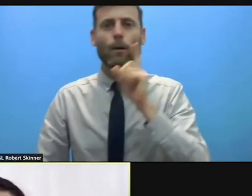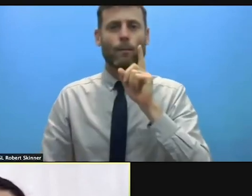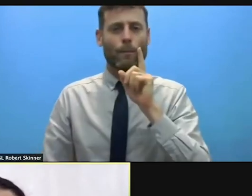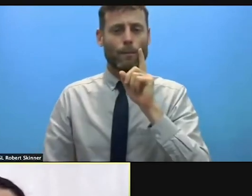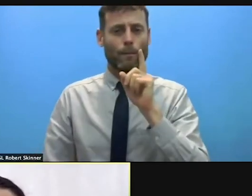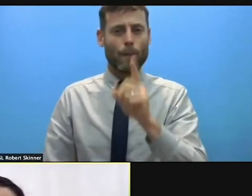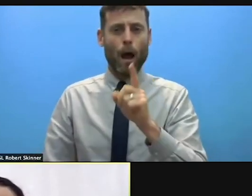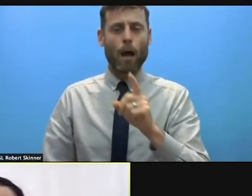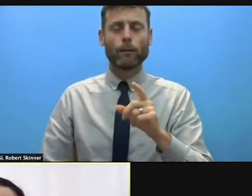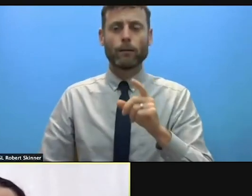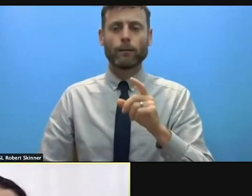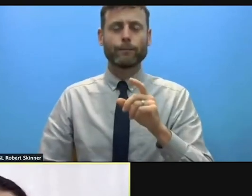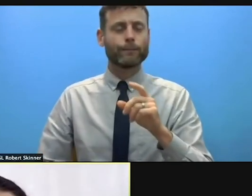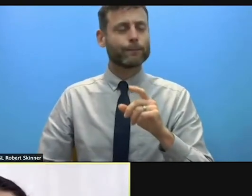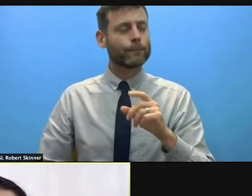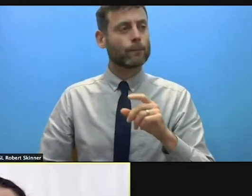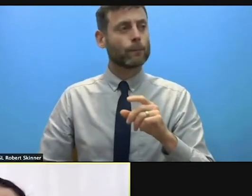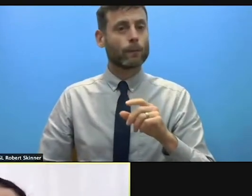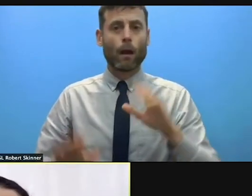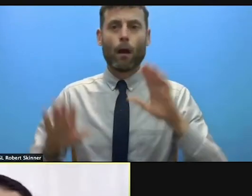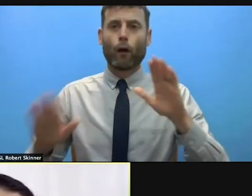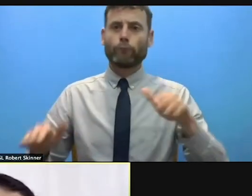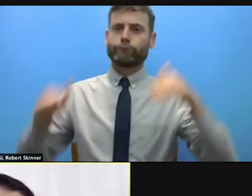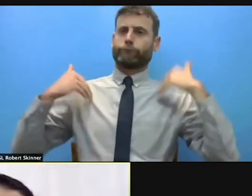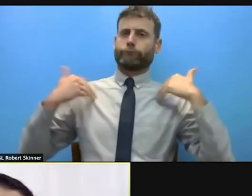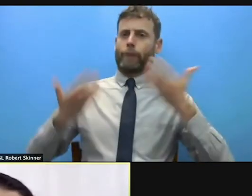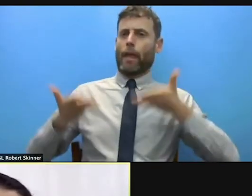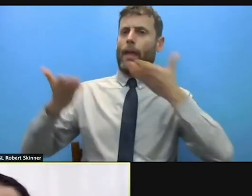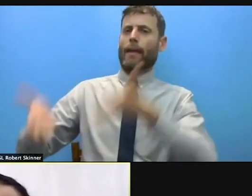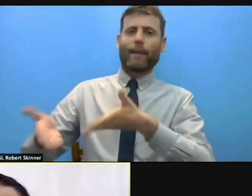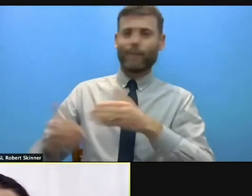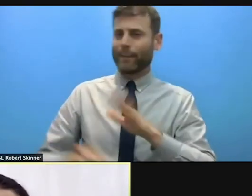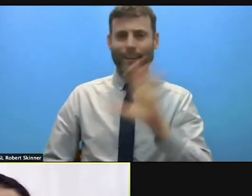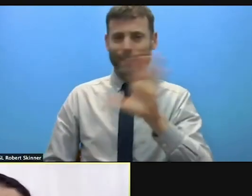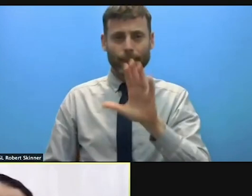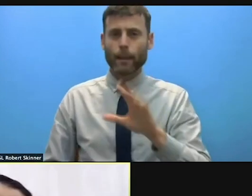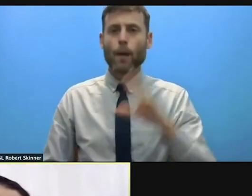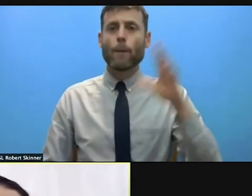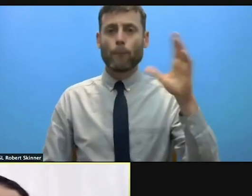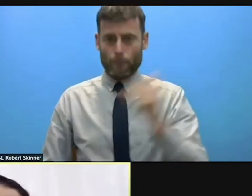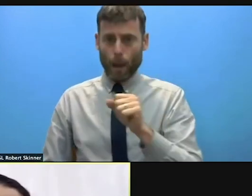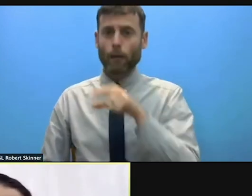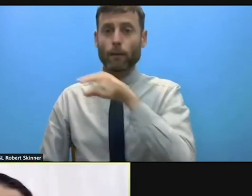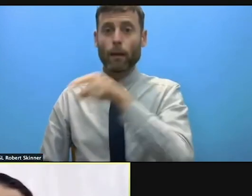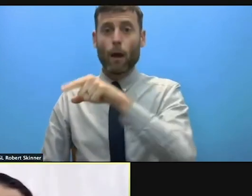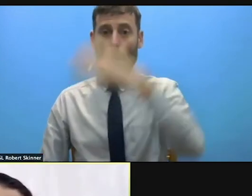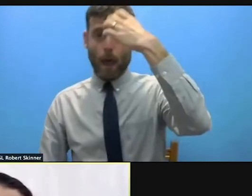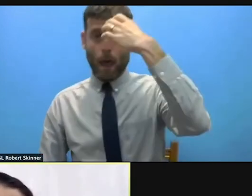needed that the government, the governments, the international cooperation and civil society will